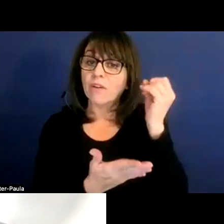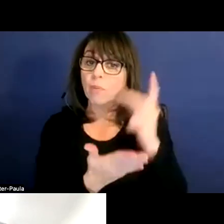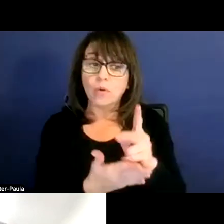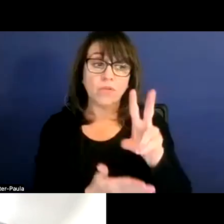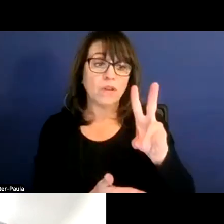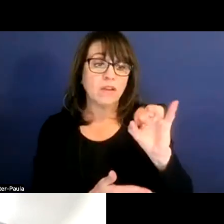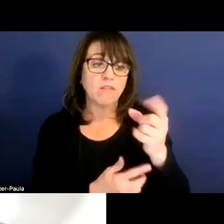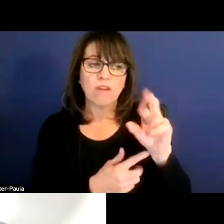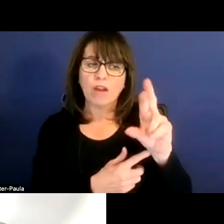Does it impact our budget?